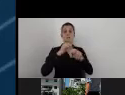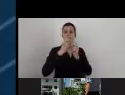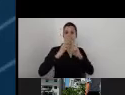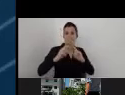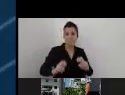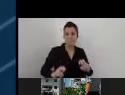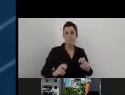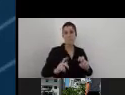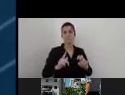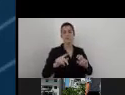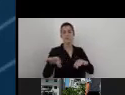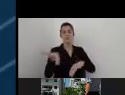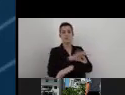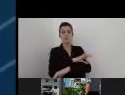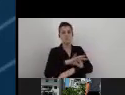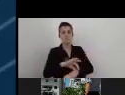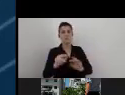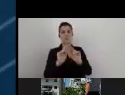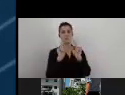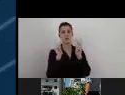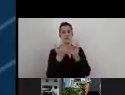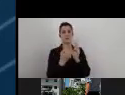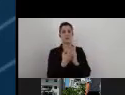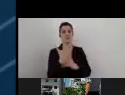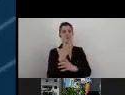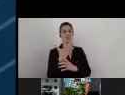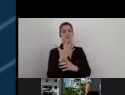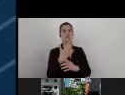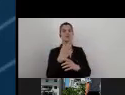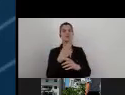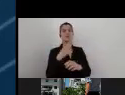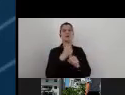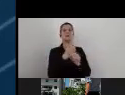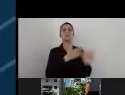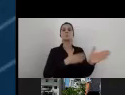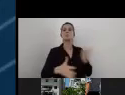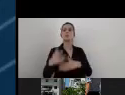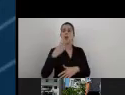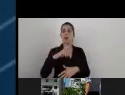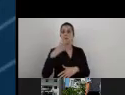and the team we create priorities, because if they are a really huge campus,